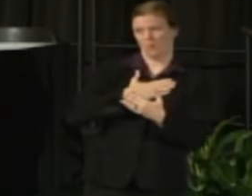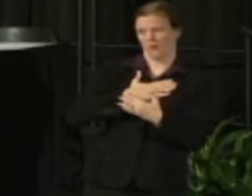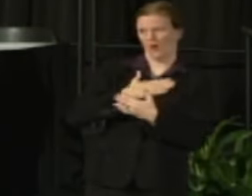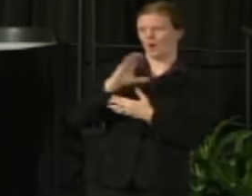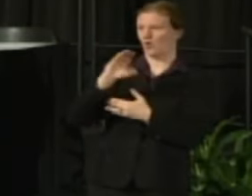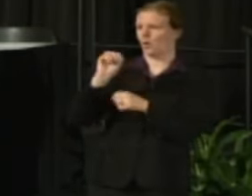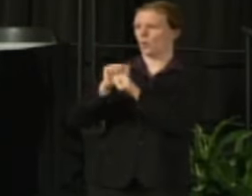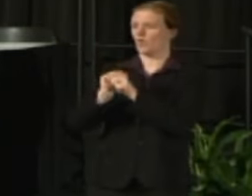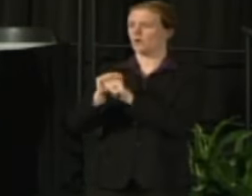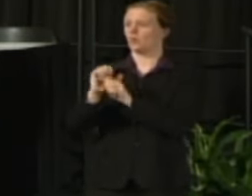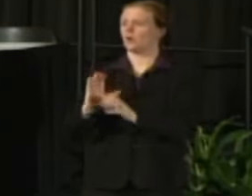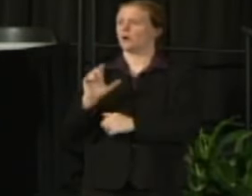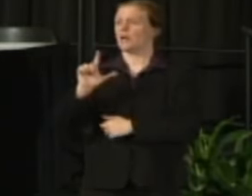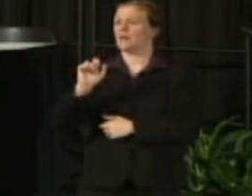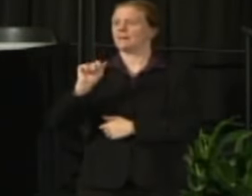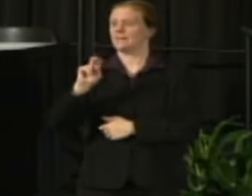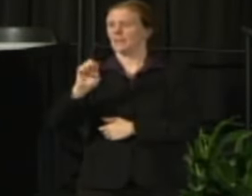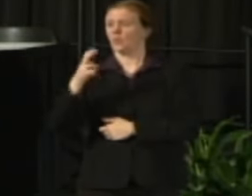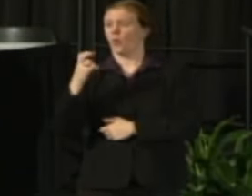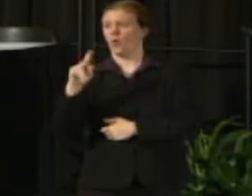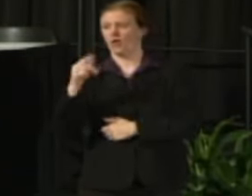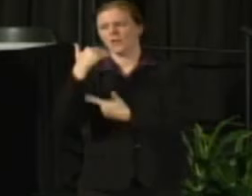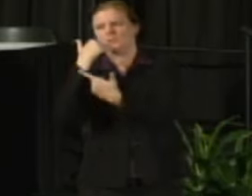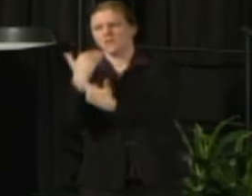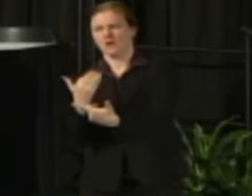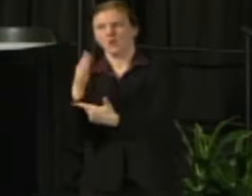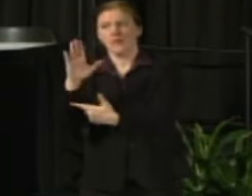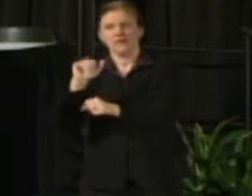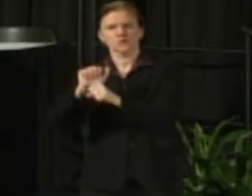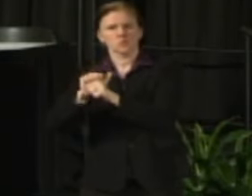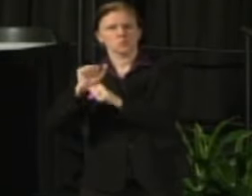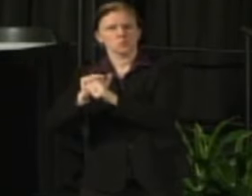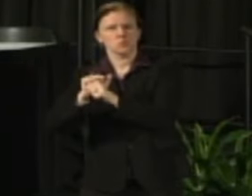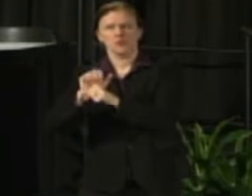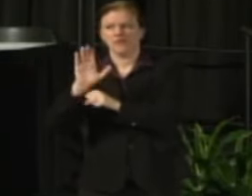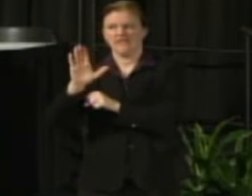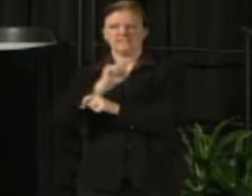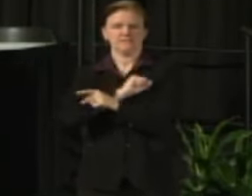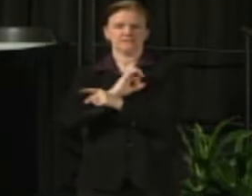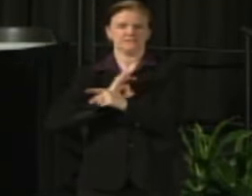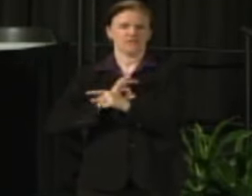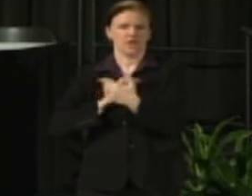It's through his tireless efforts that and with his vast staff which is nobody,